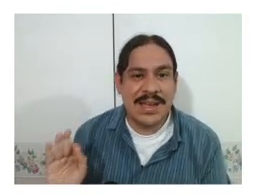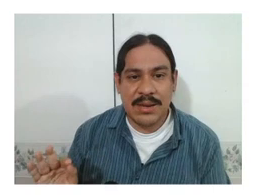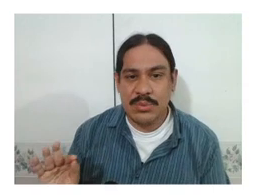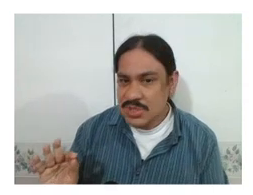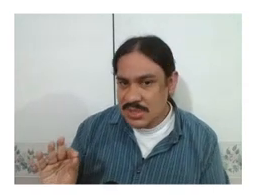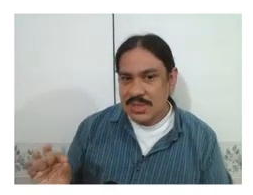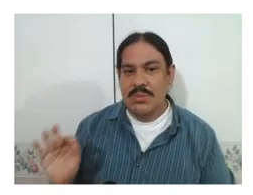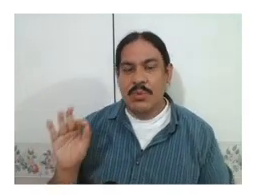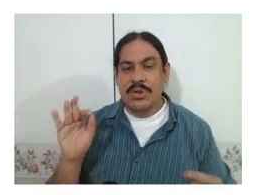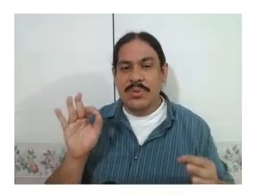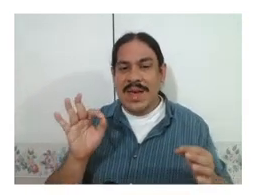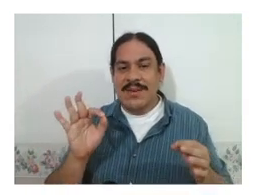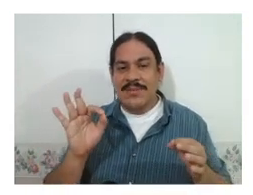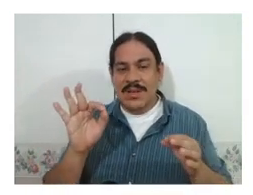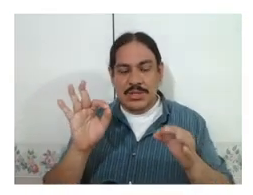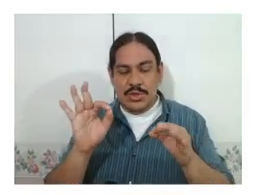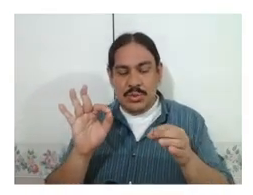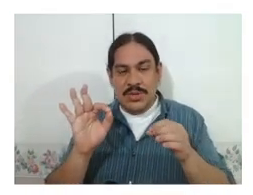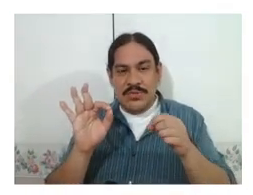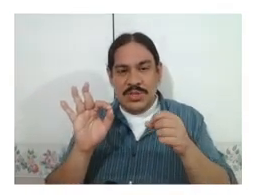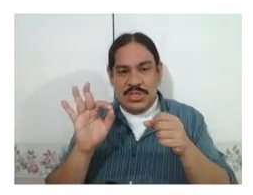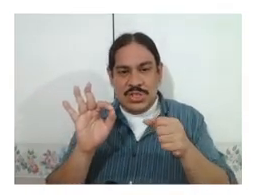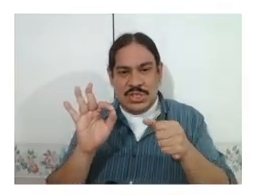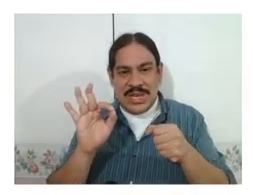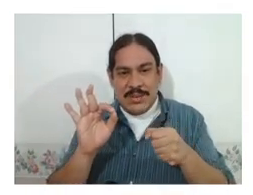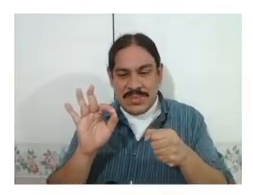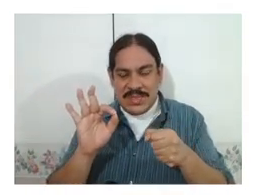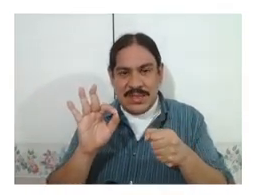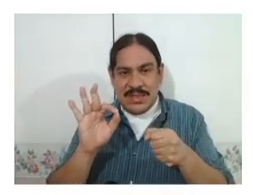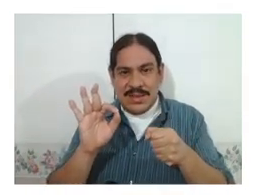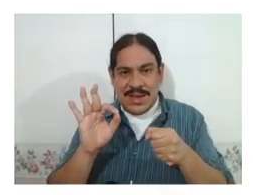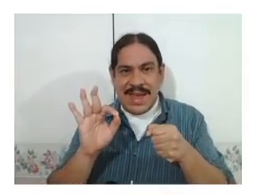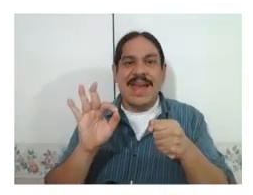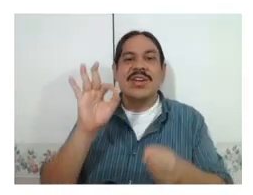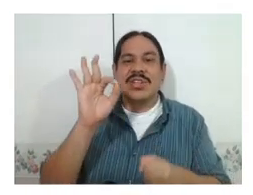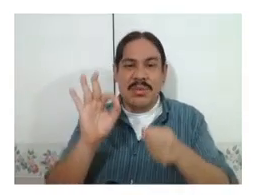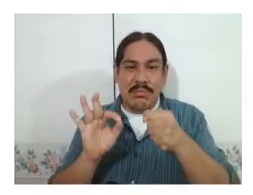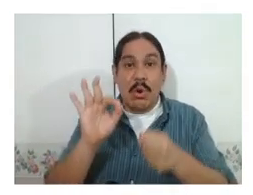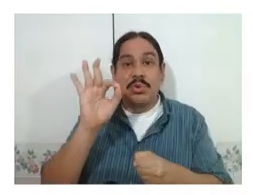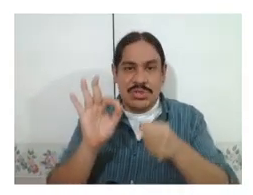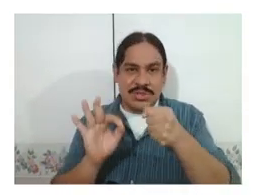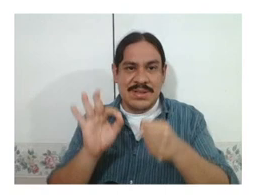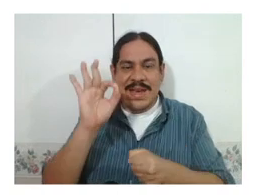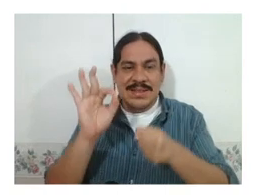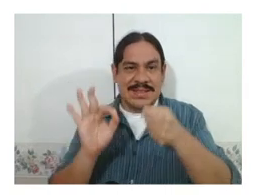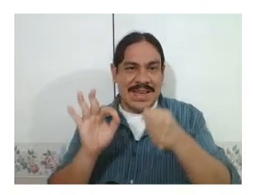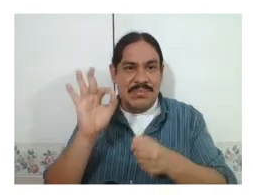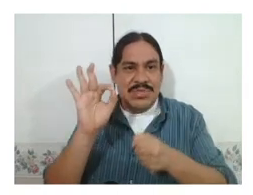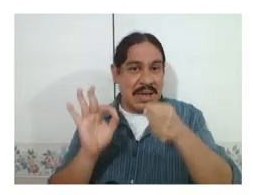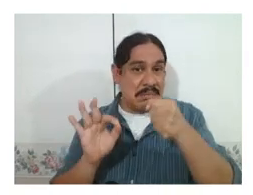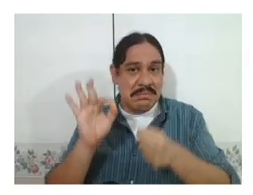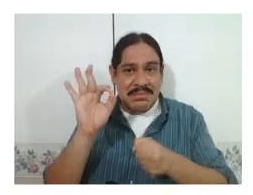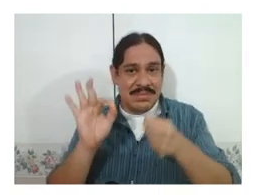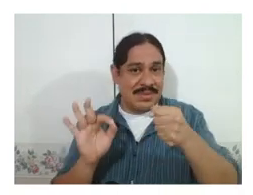language where you have two different shapes